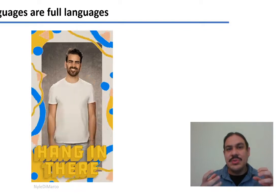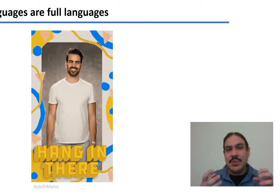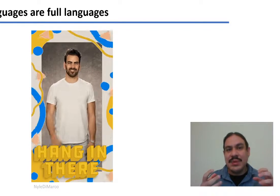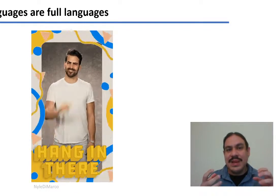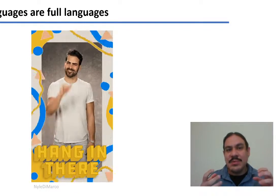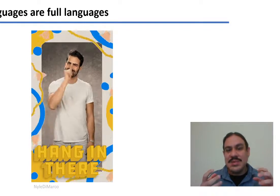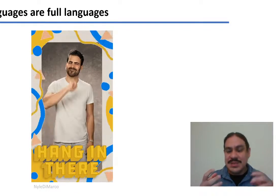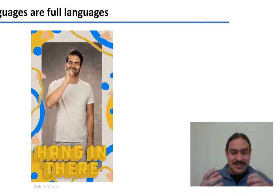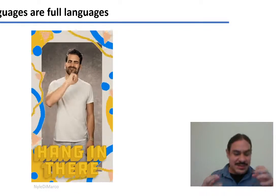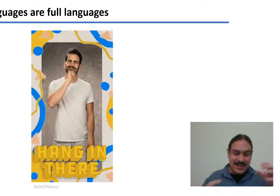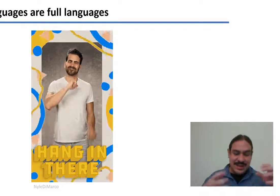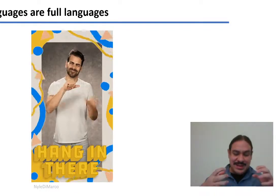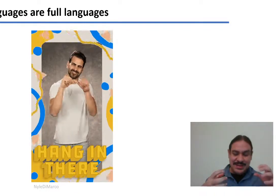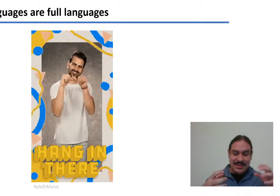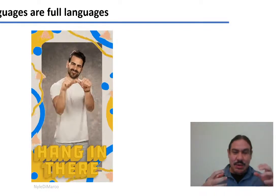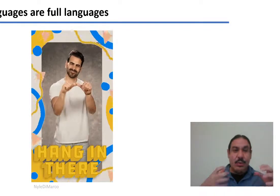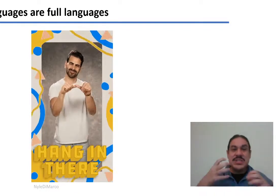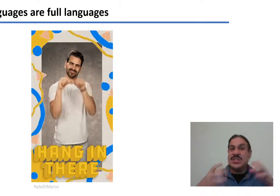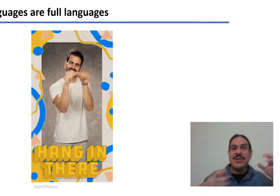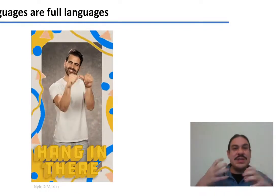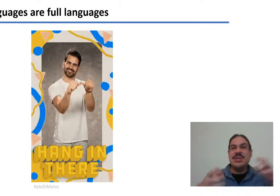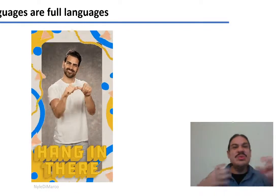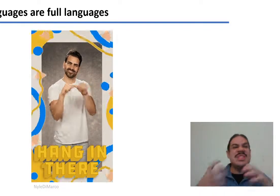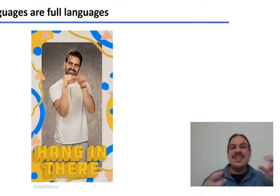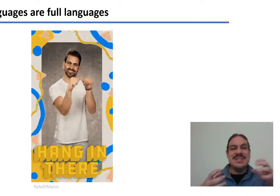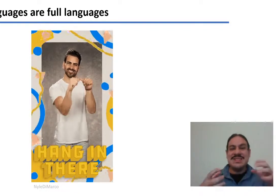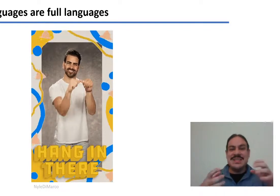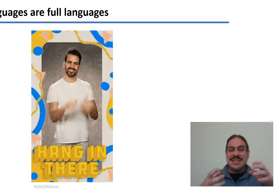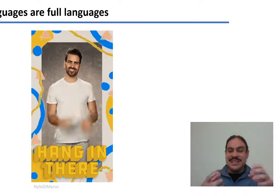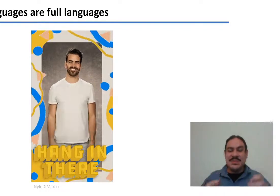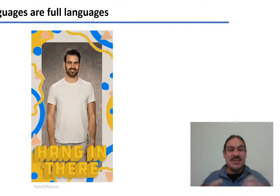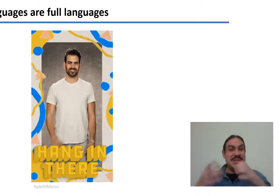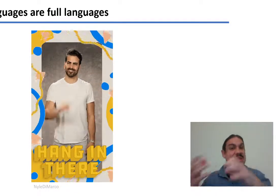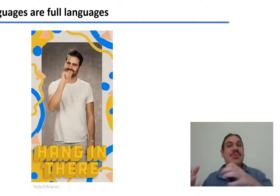spoken languages. They can always generate new sentences and express new